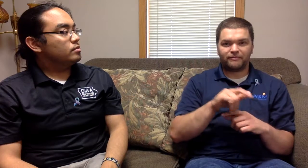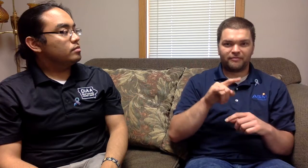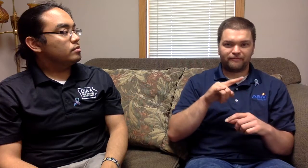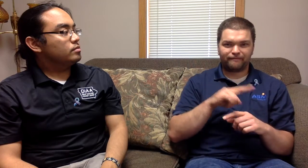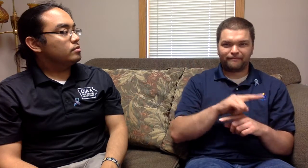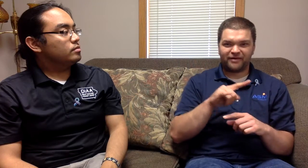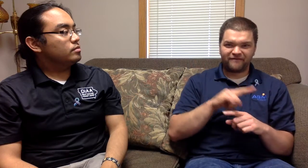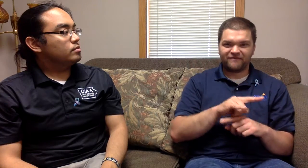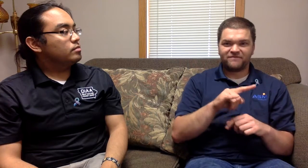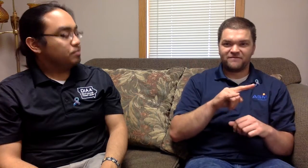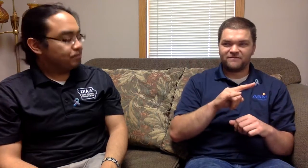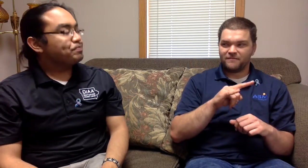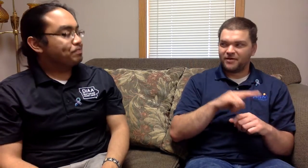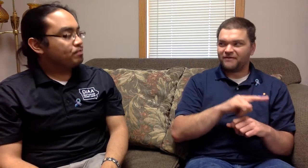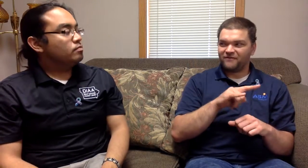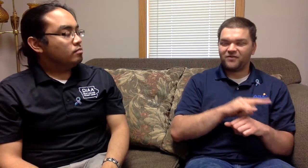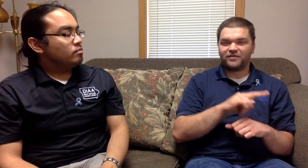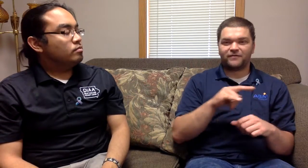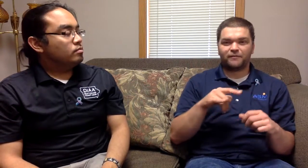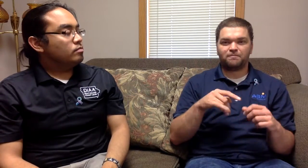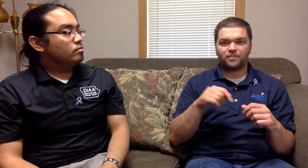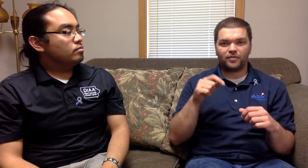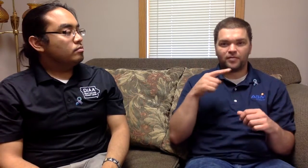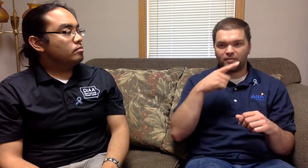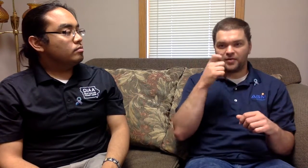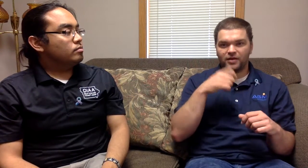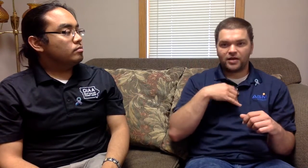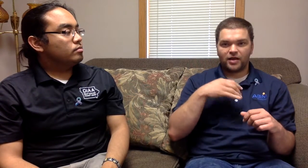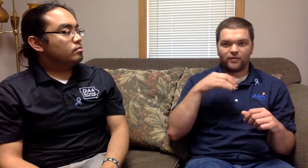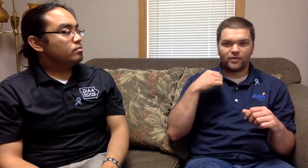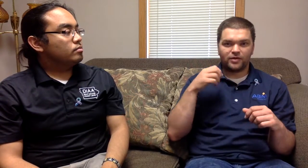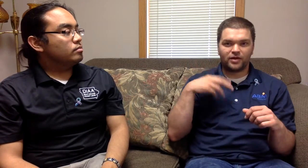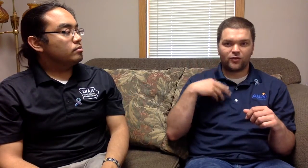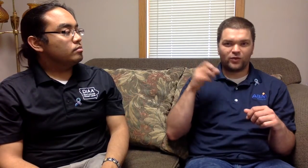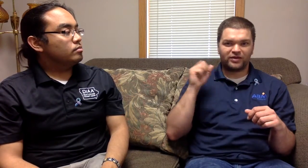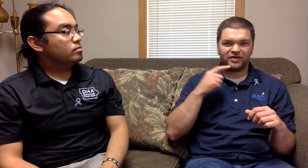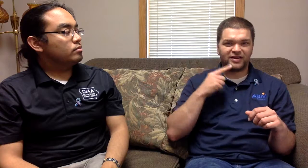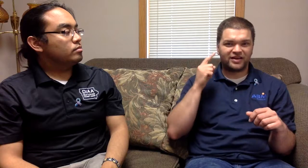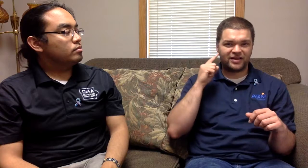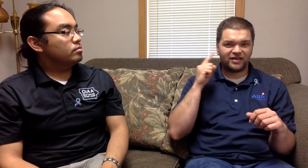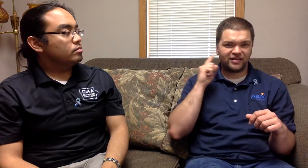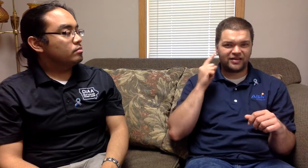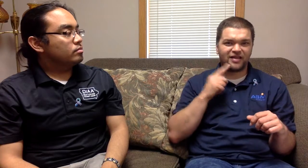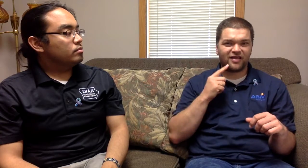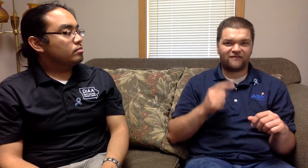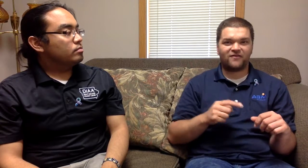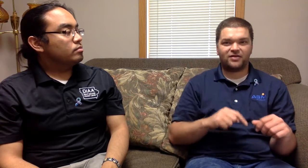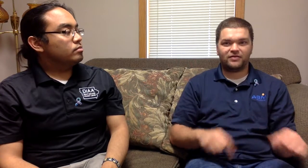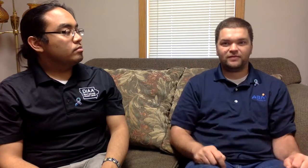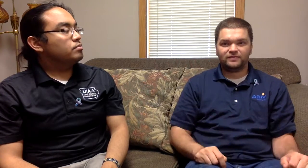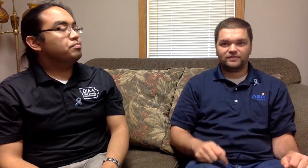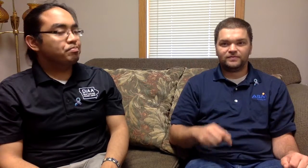And also made fun of Because I was deaf